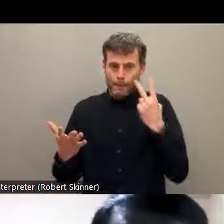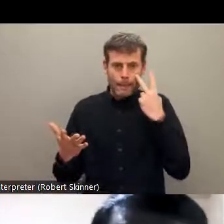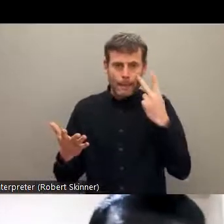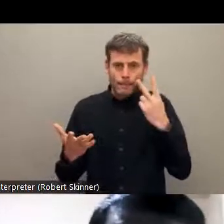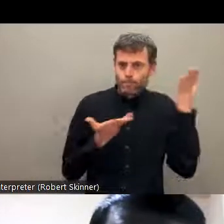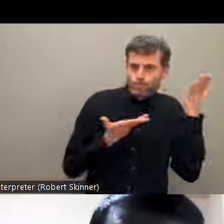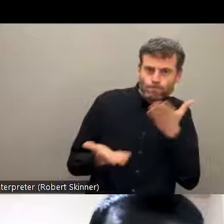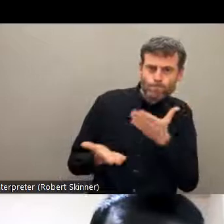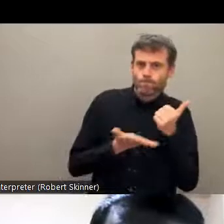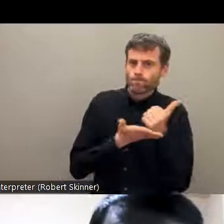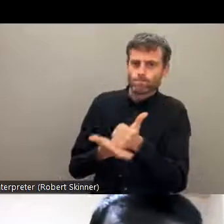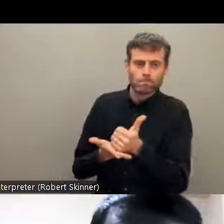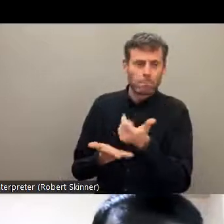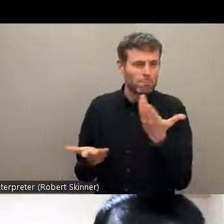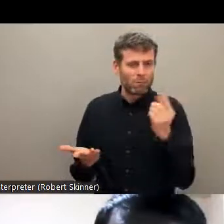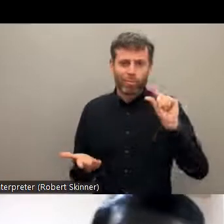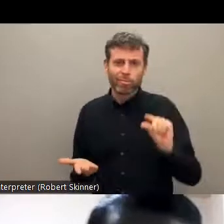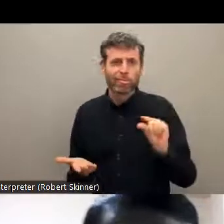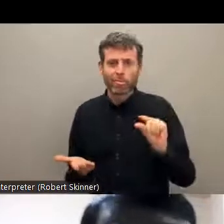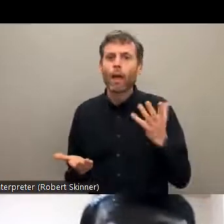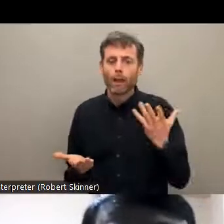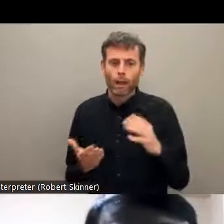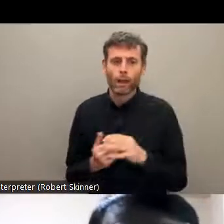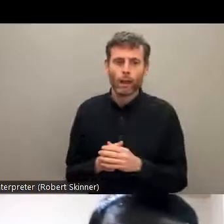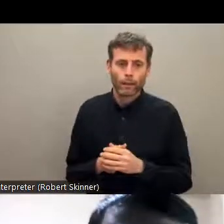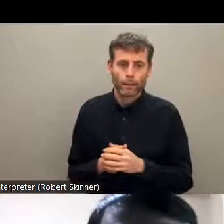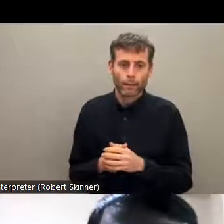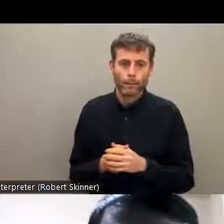south Asian part of the globe. So